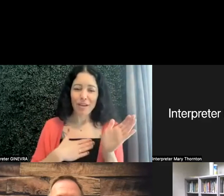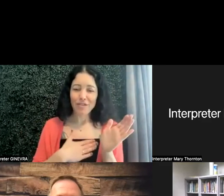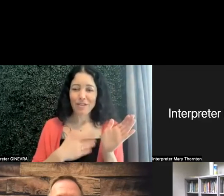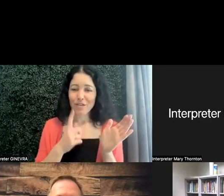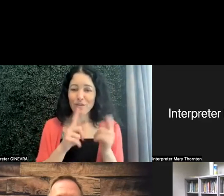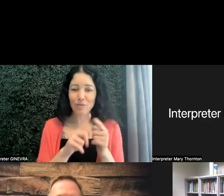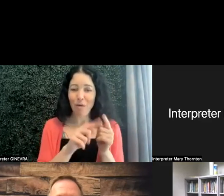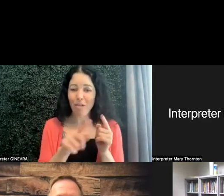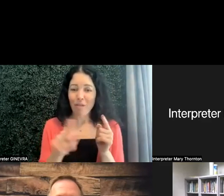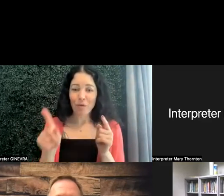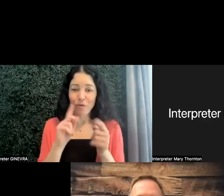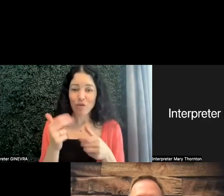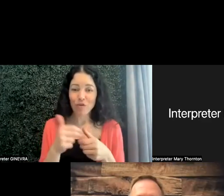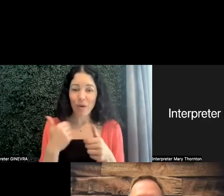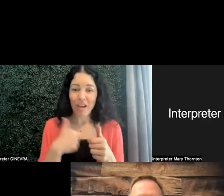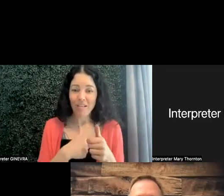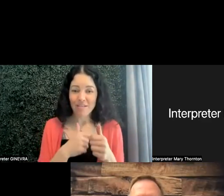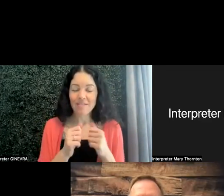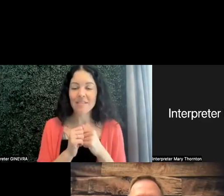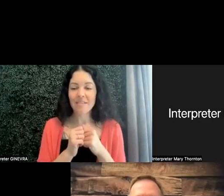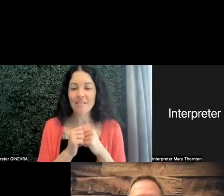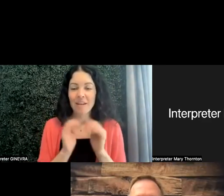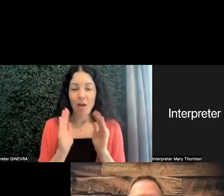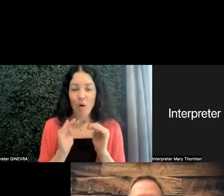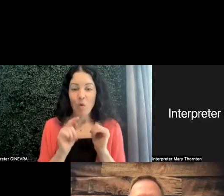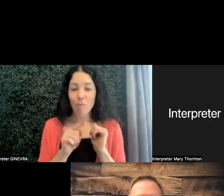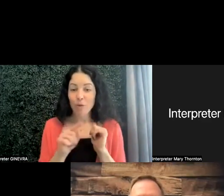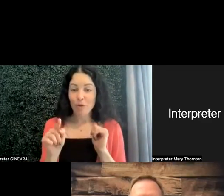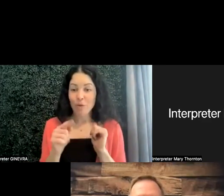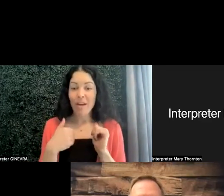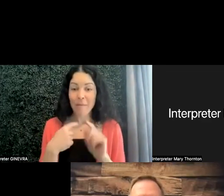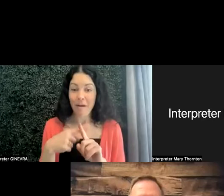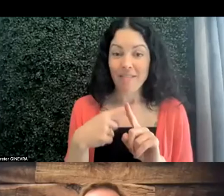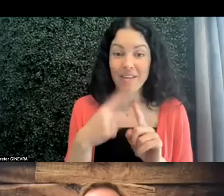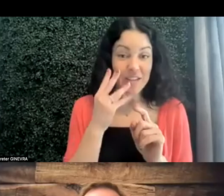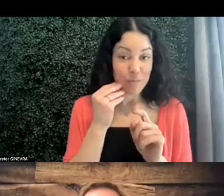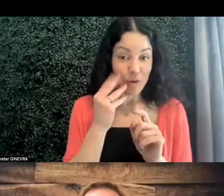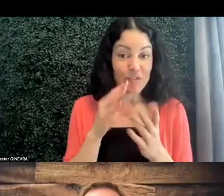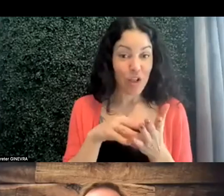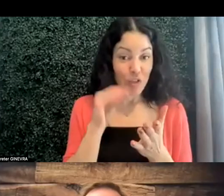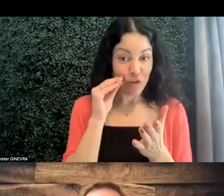for joining us to begin with. I hope you've had a positive experience and learned some new things.